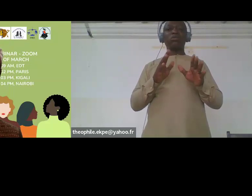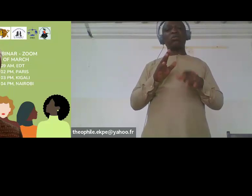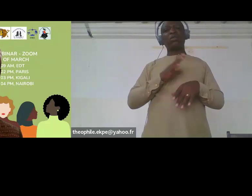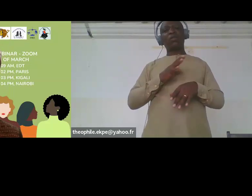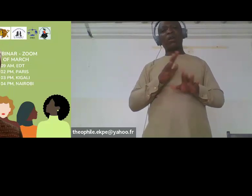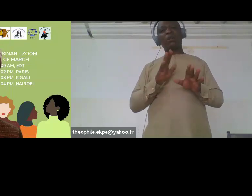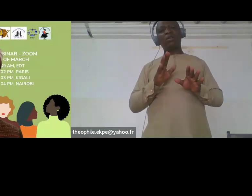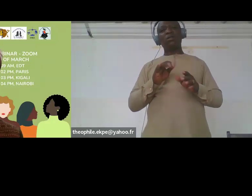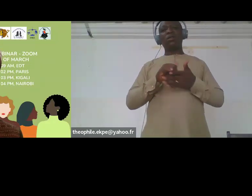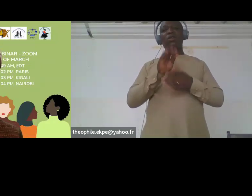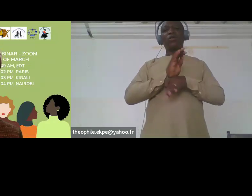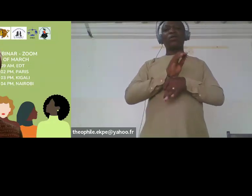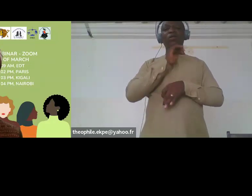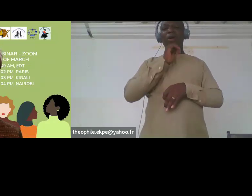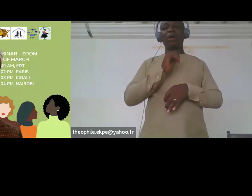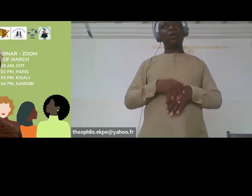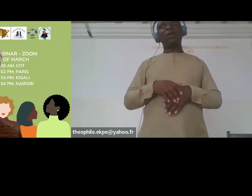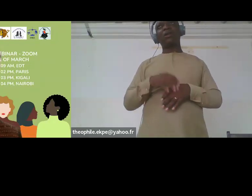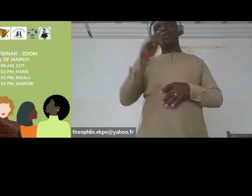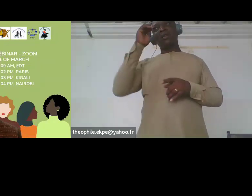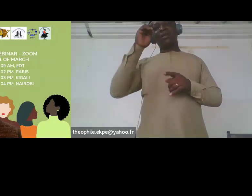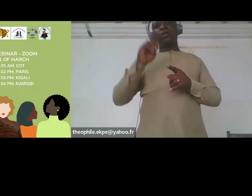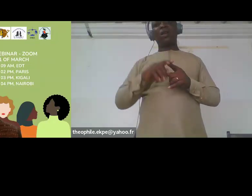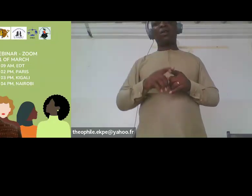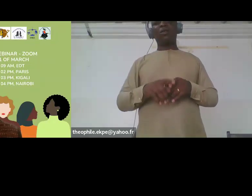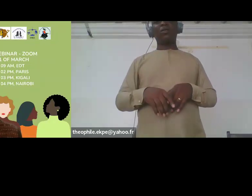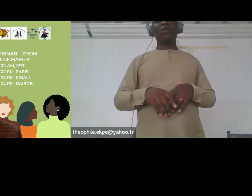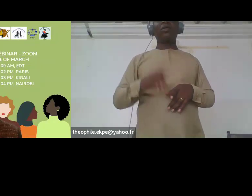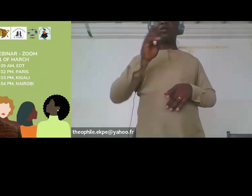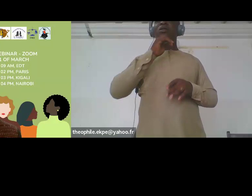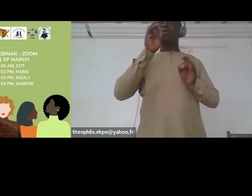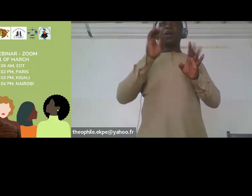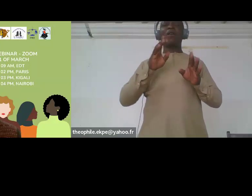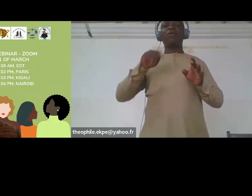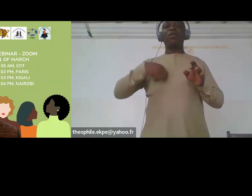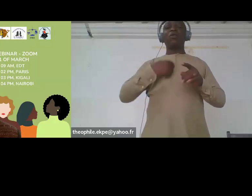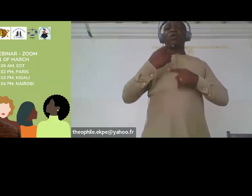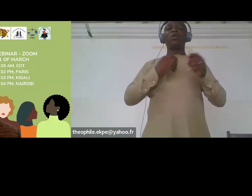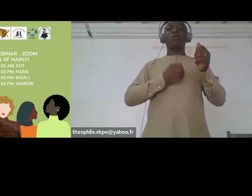OK no big deal, we will fix the issue